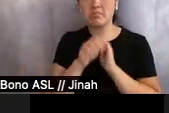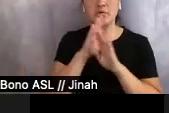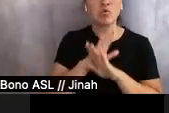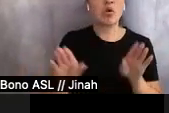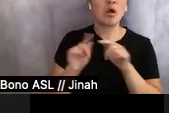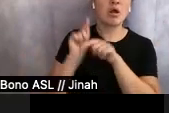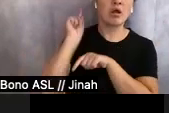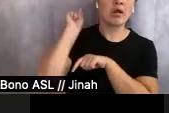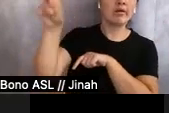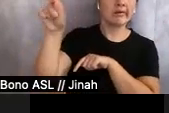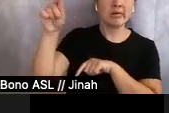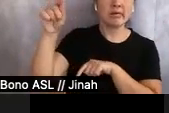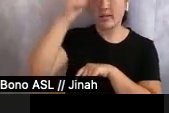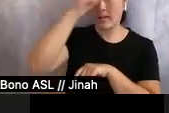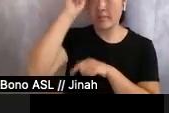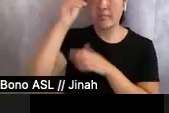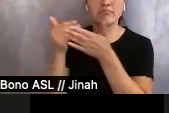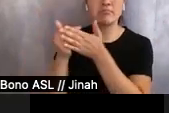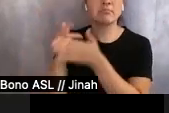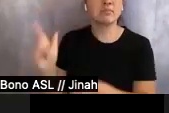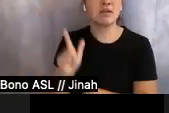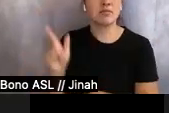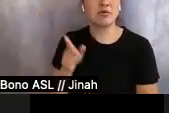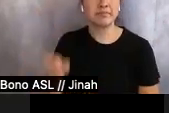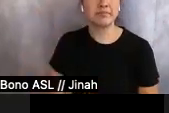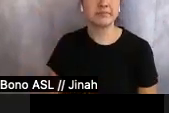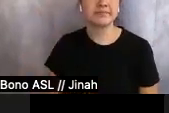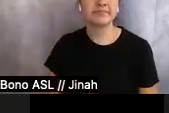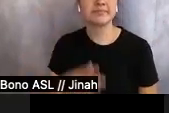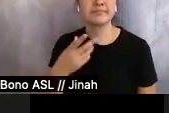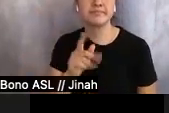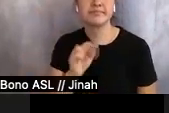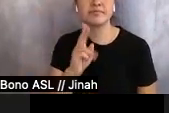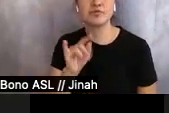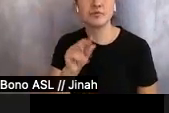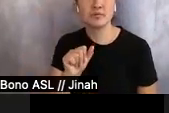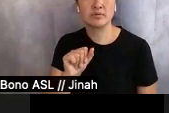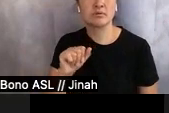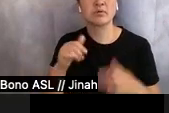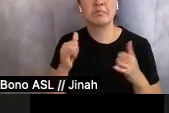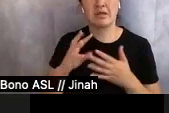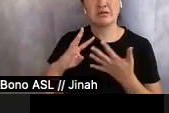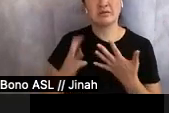near the public library. Katrina was playing sixth, which meant there was no reason to rush.